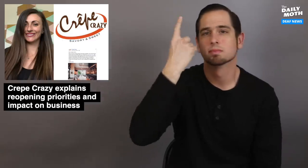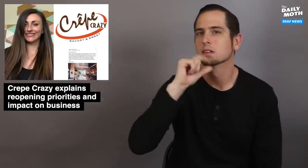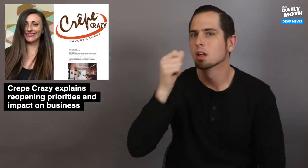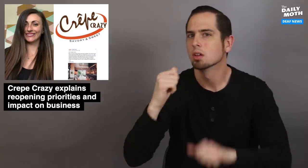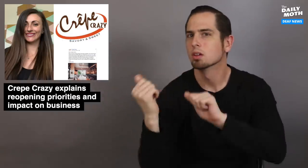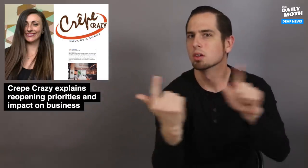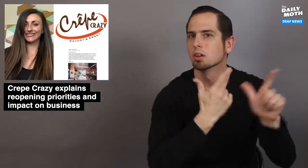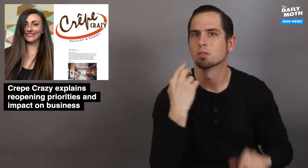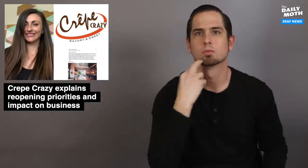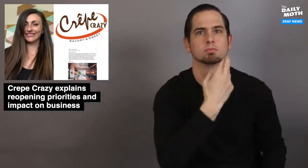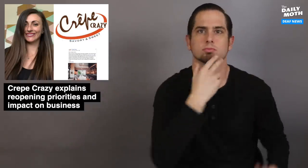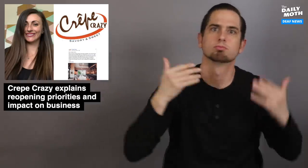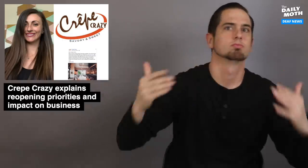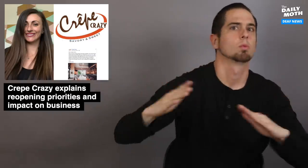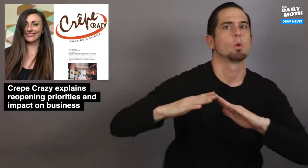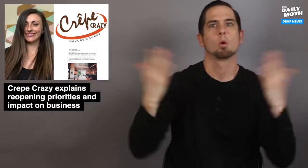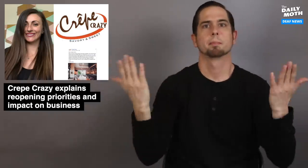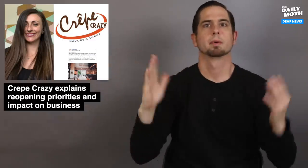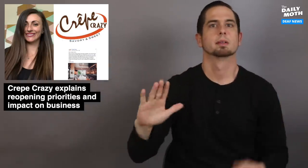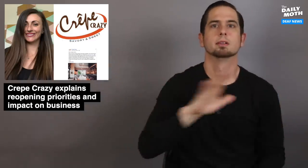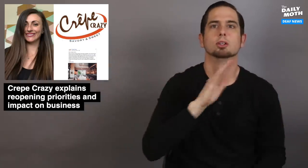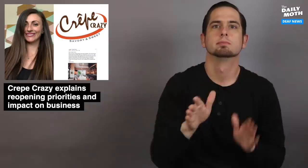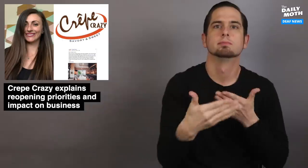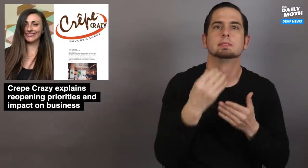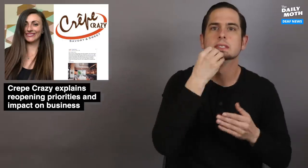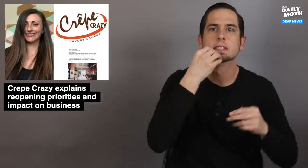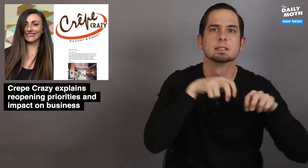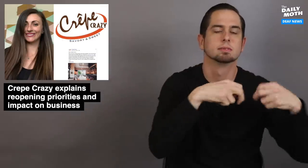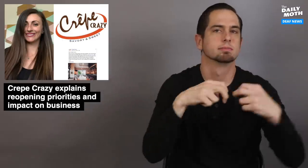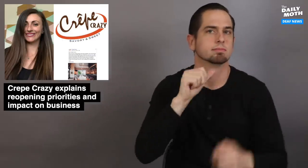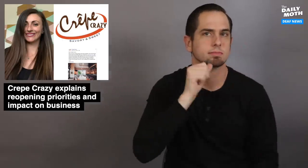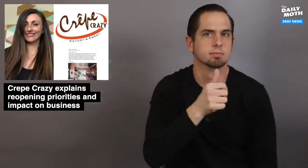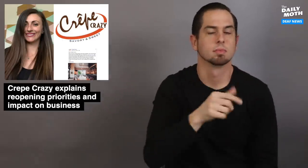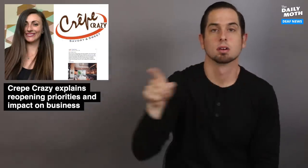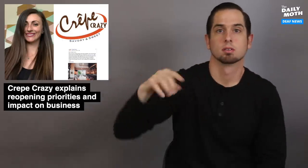However, not all restaurants are opening their dining rooms.